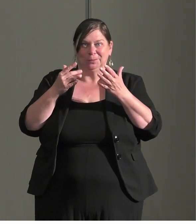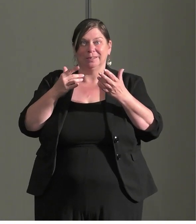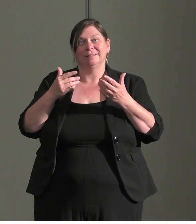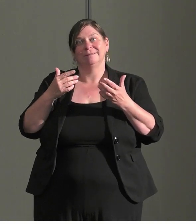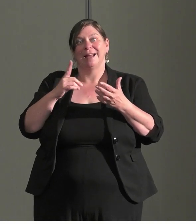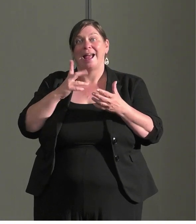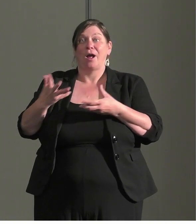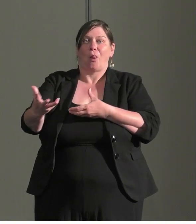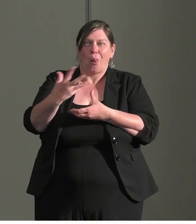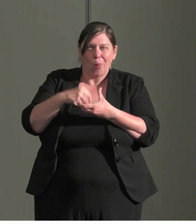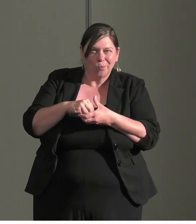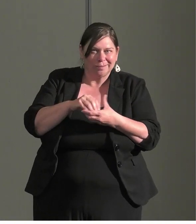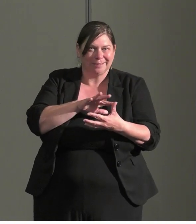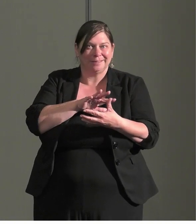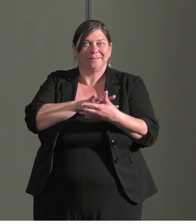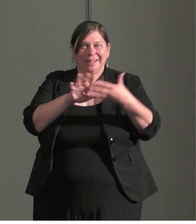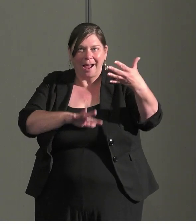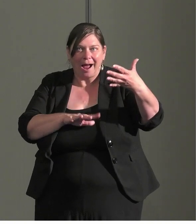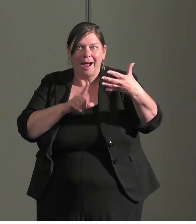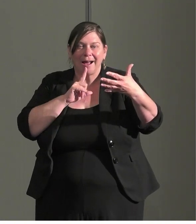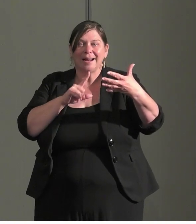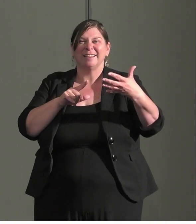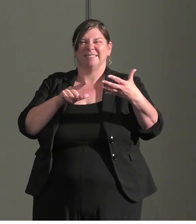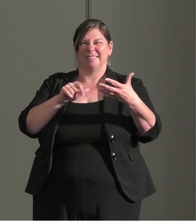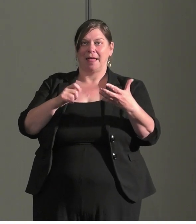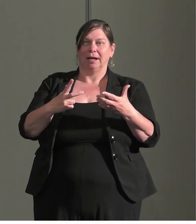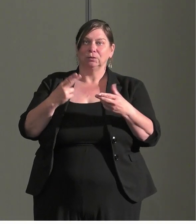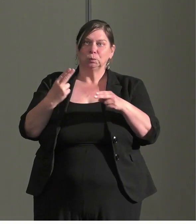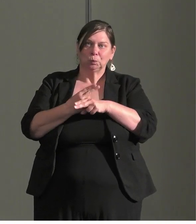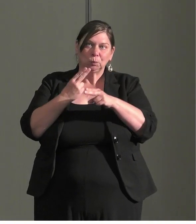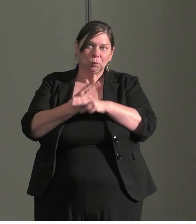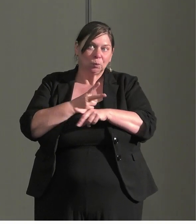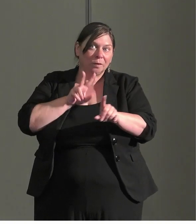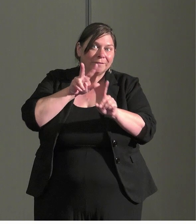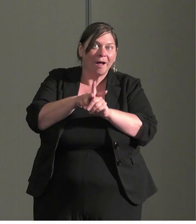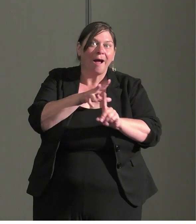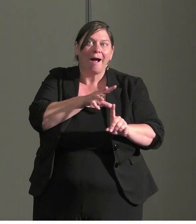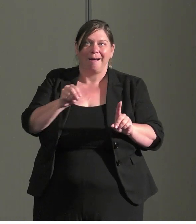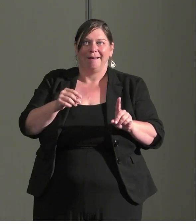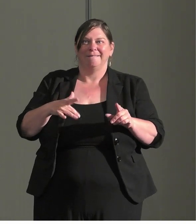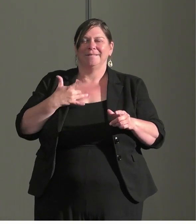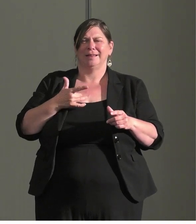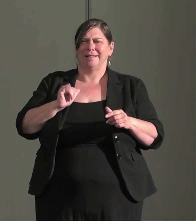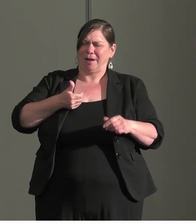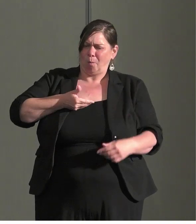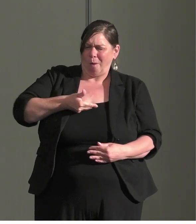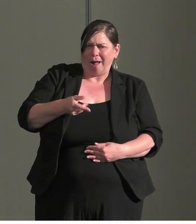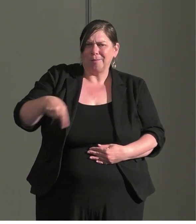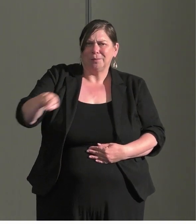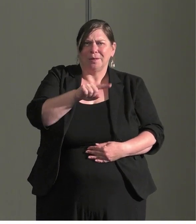and feel welcoming more importantly, to all of our users. Like I said,,